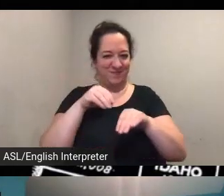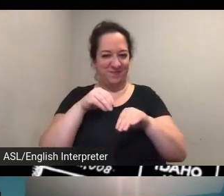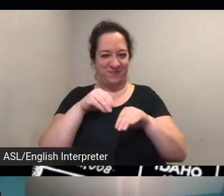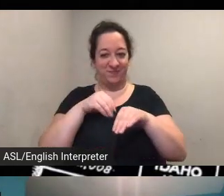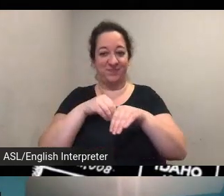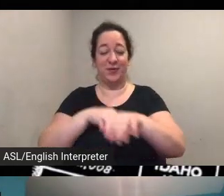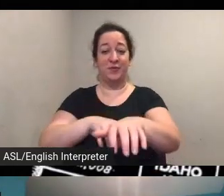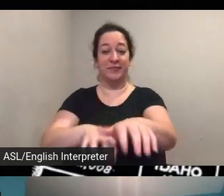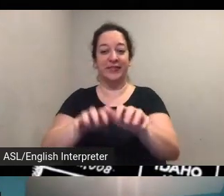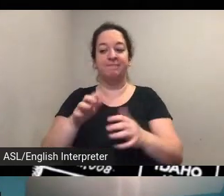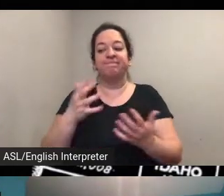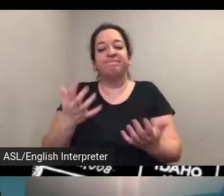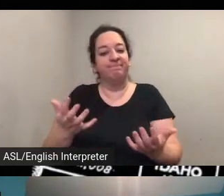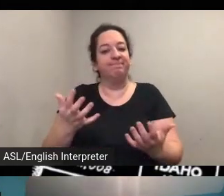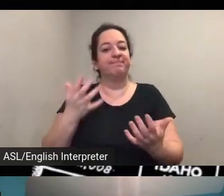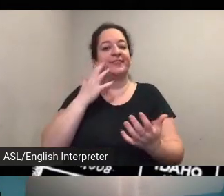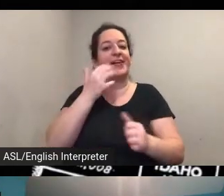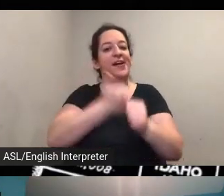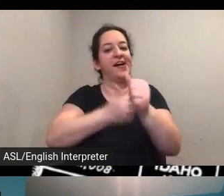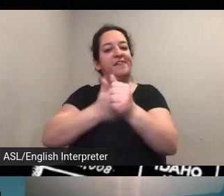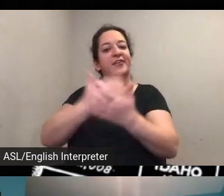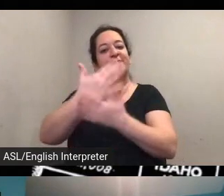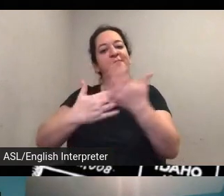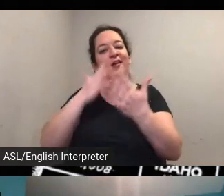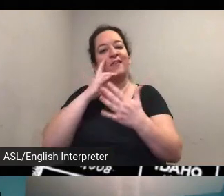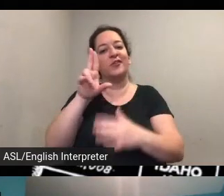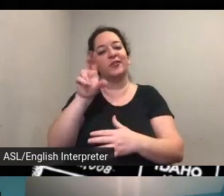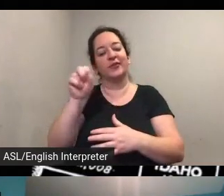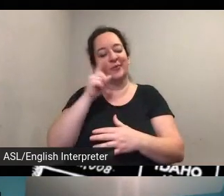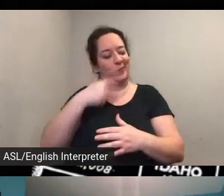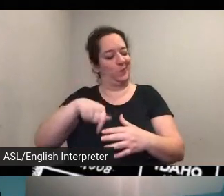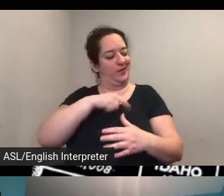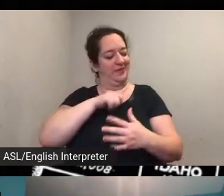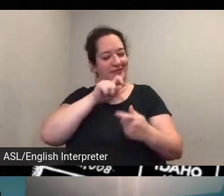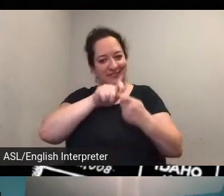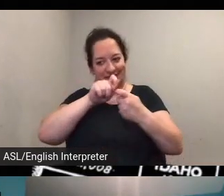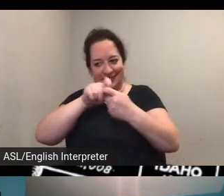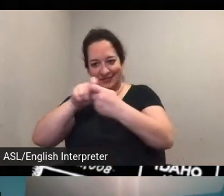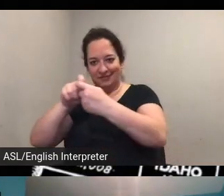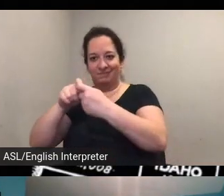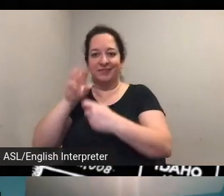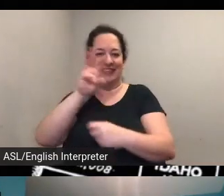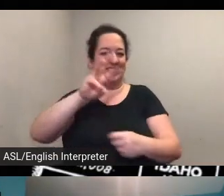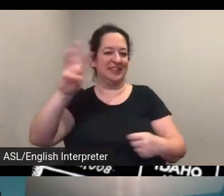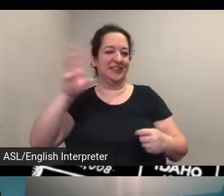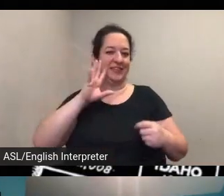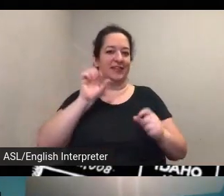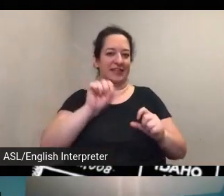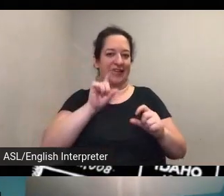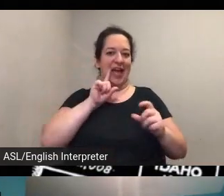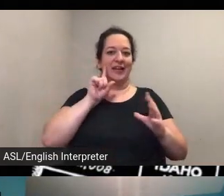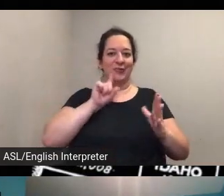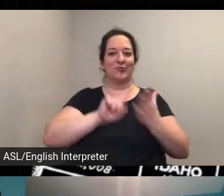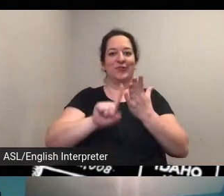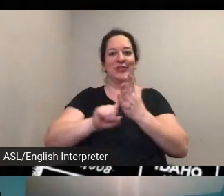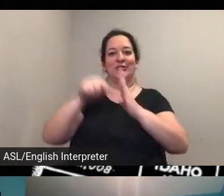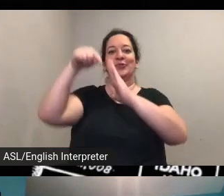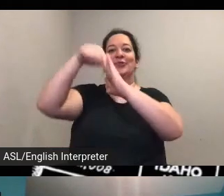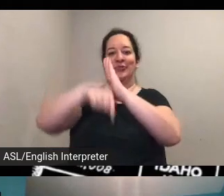um part of the u.s we've detailed uh sites where people can go that that had some connection and i think you know